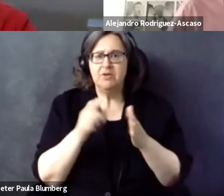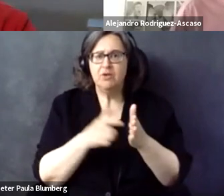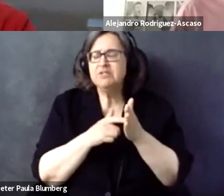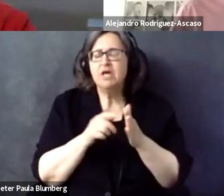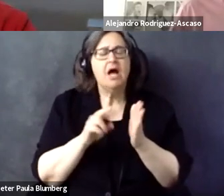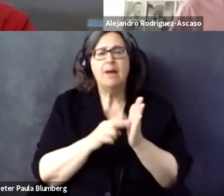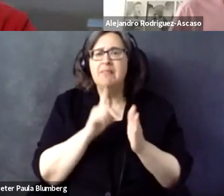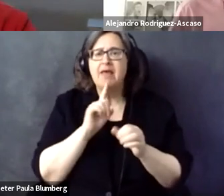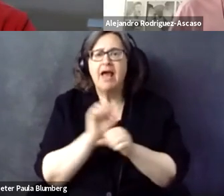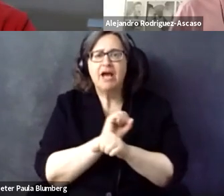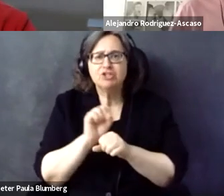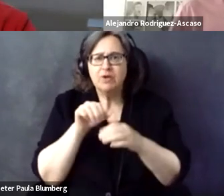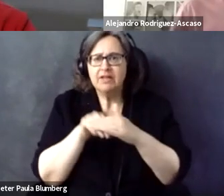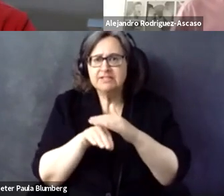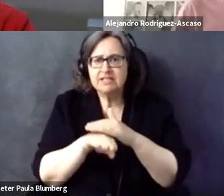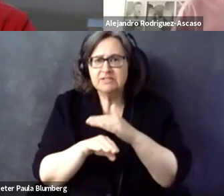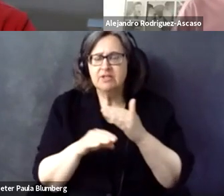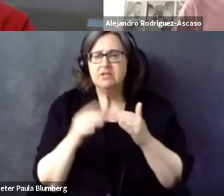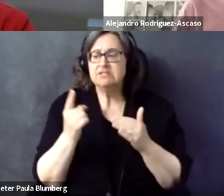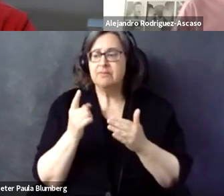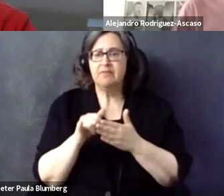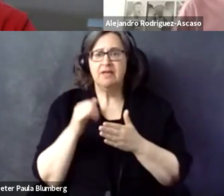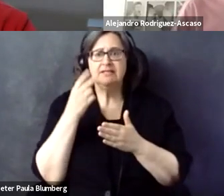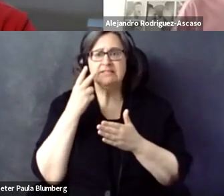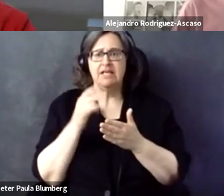and I don't mean that we go beyond the minimum requirements, but I mean